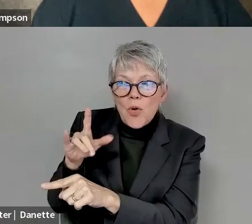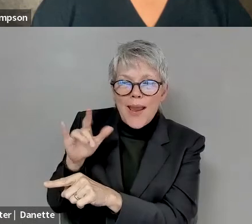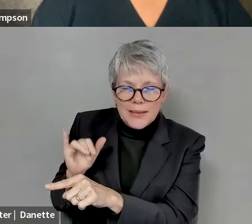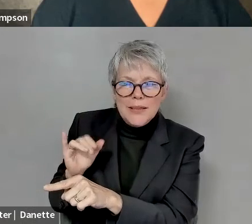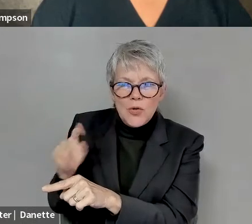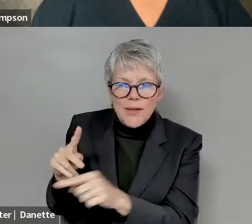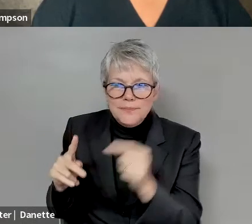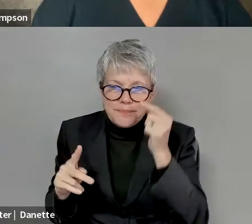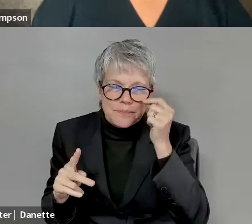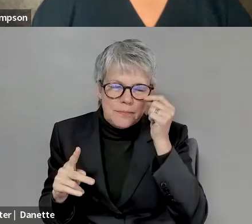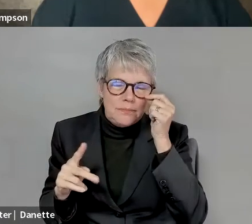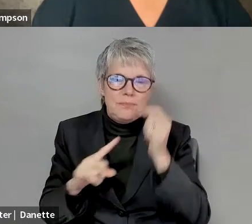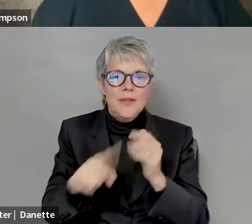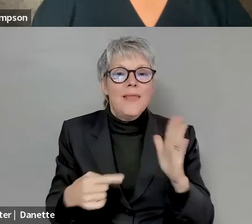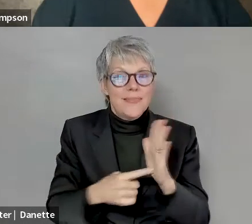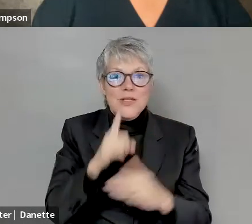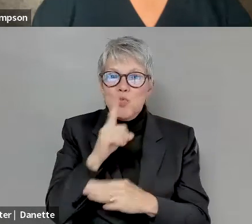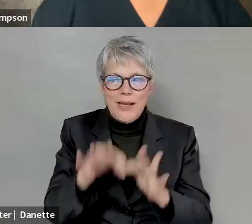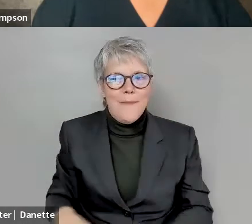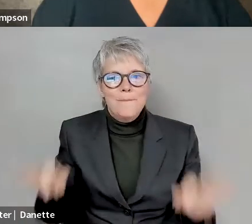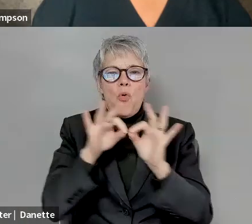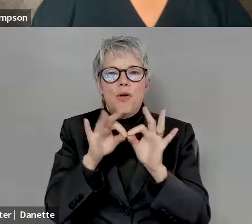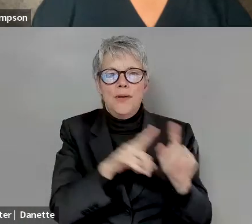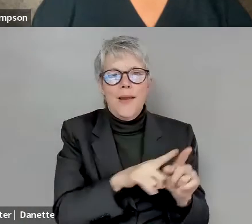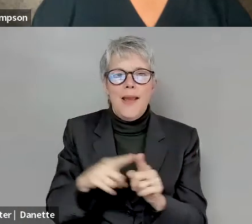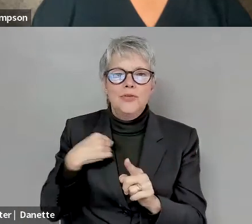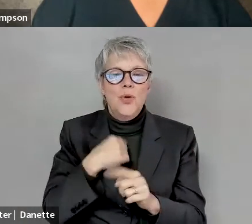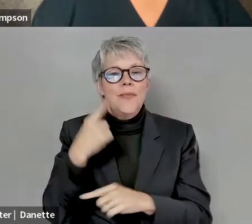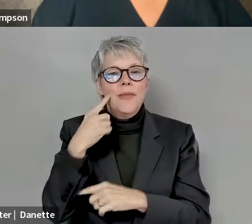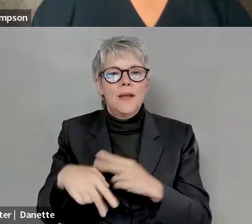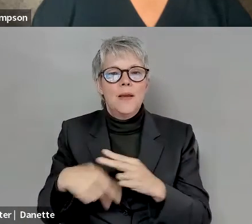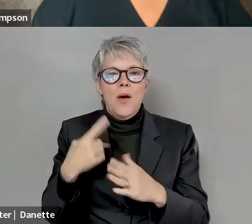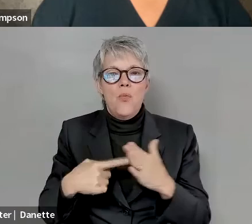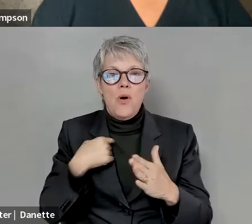Kelly Crosbie: that this is really important, and this we think about what we can and should be doing here.